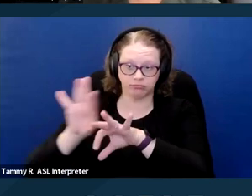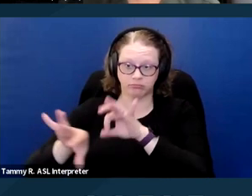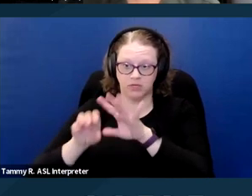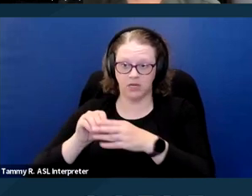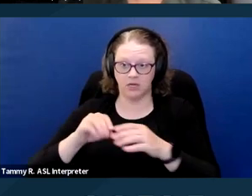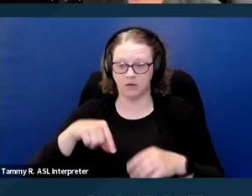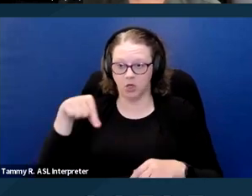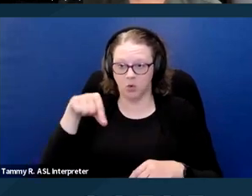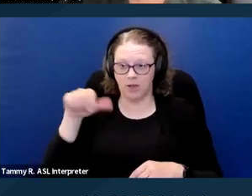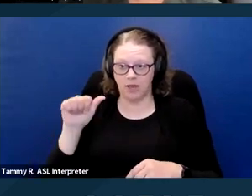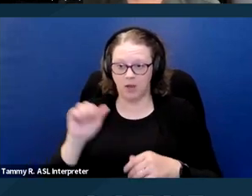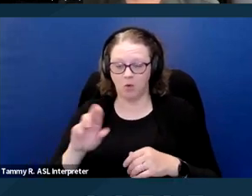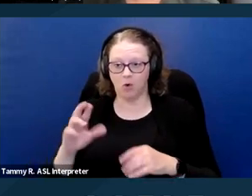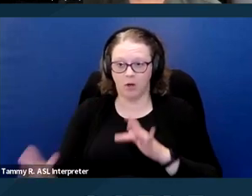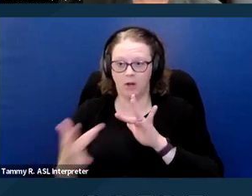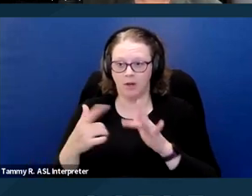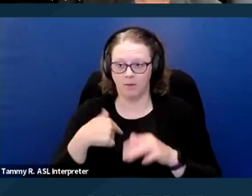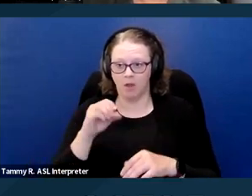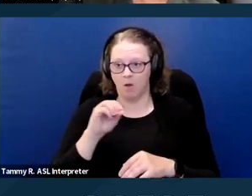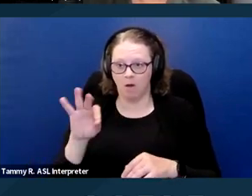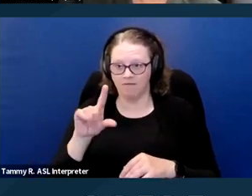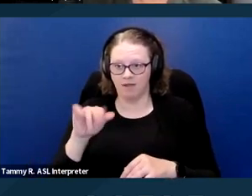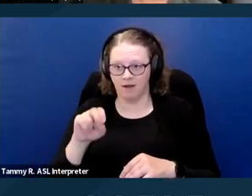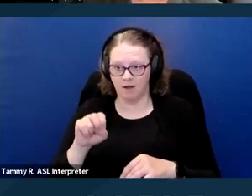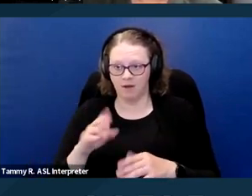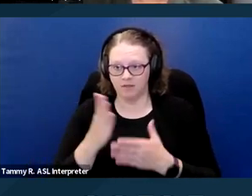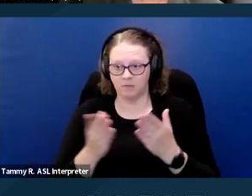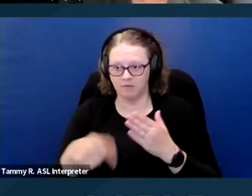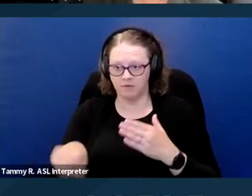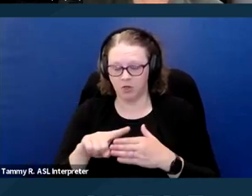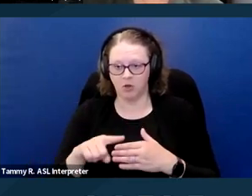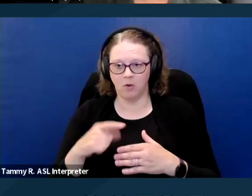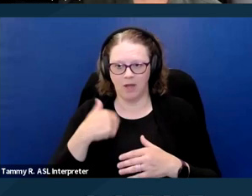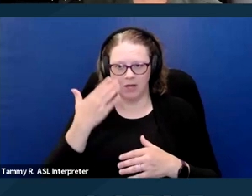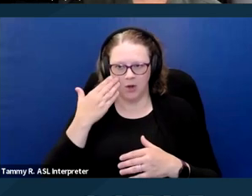or contact me offline. Some of you I know are on Listservs dealing with some